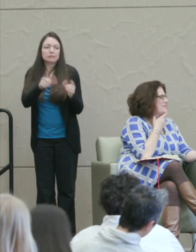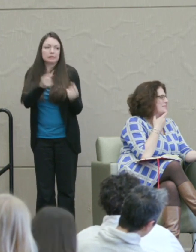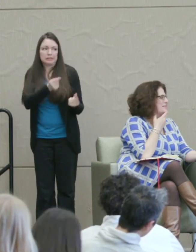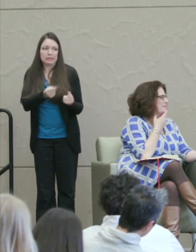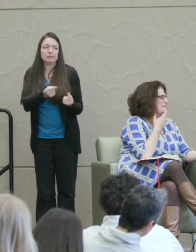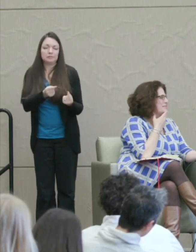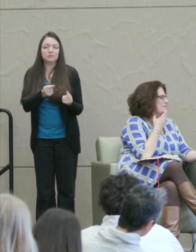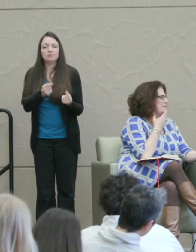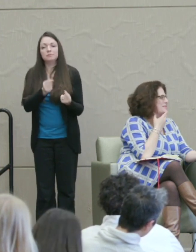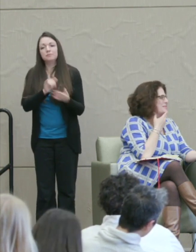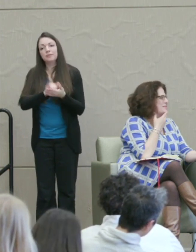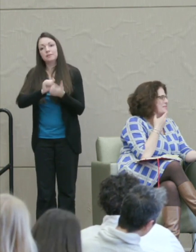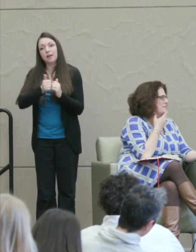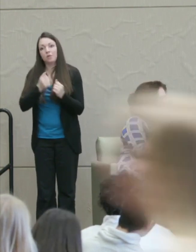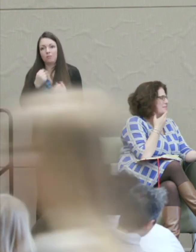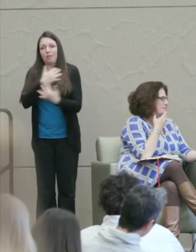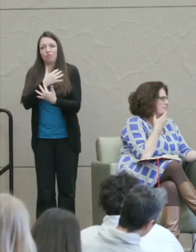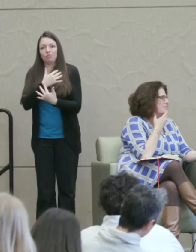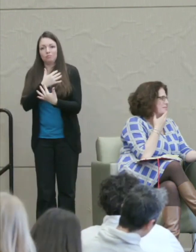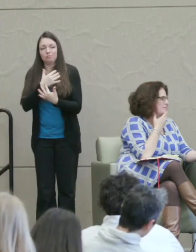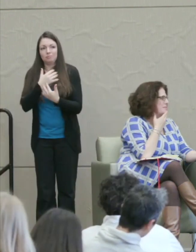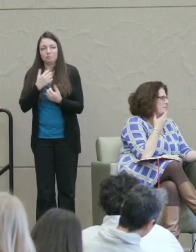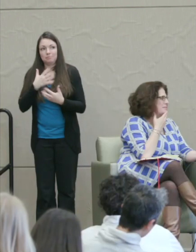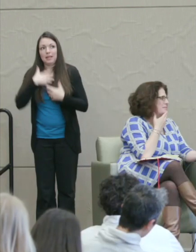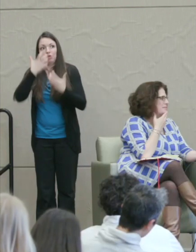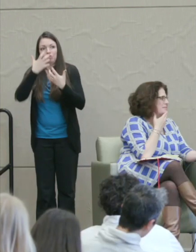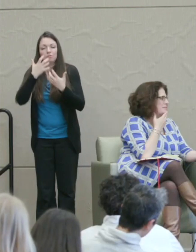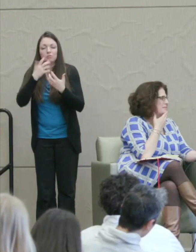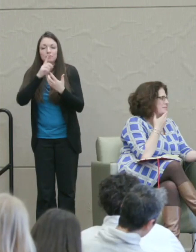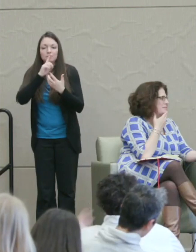And that is of course the way it's used in the criminal law because our criminal justice